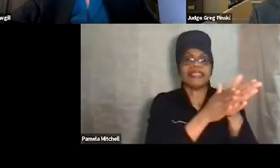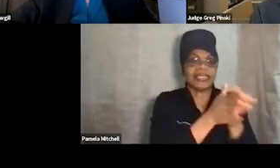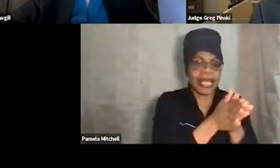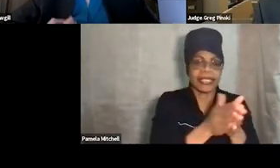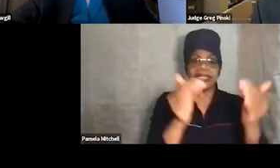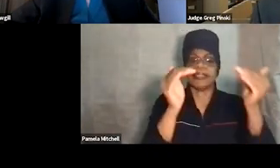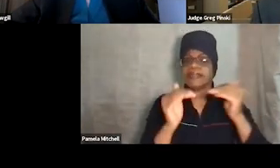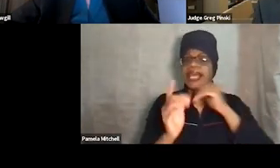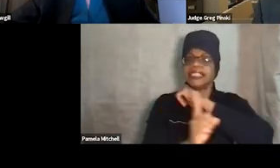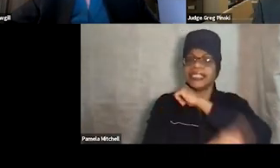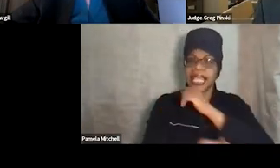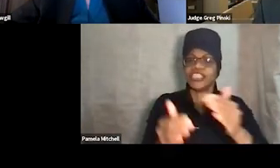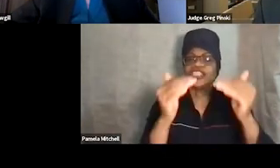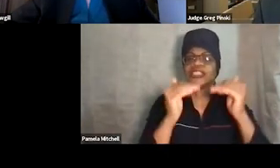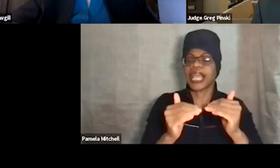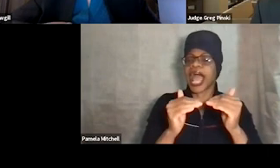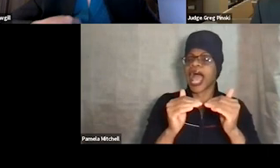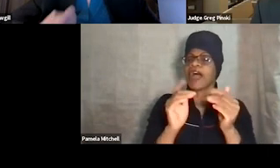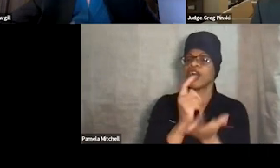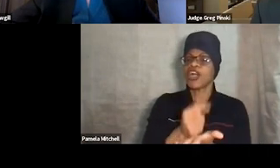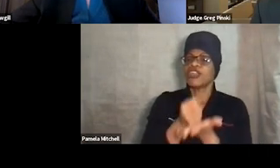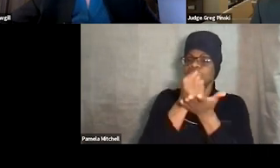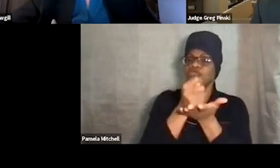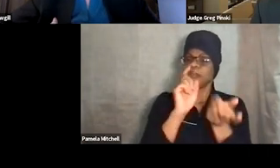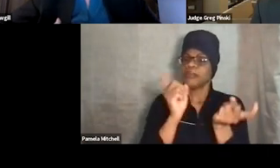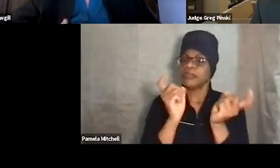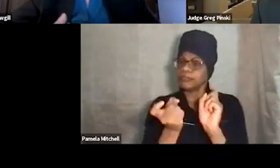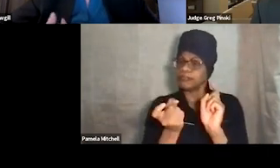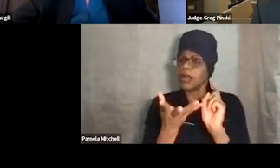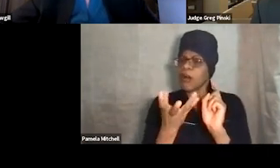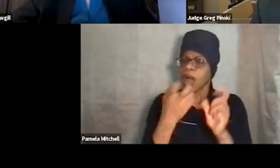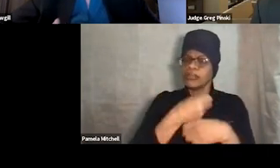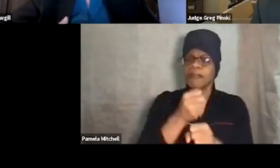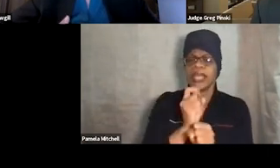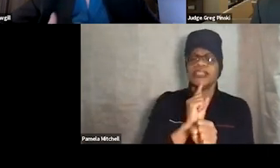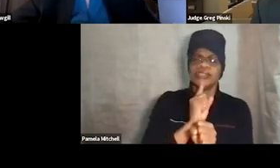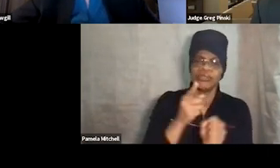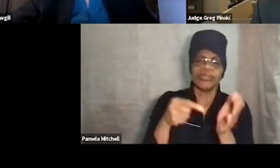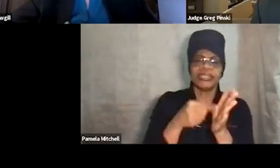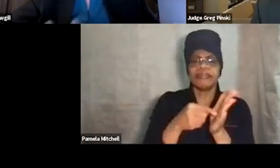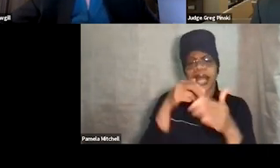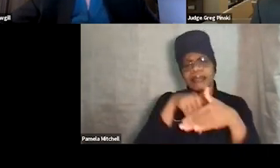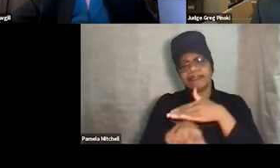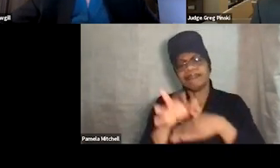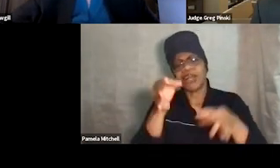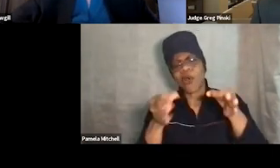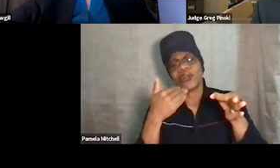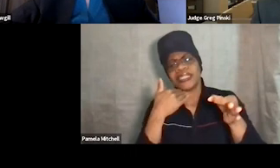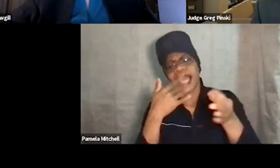and then we have those treatment adjustments. And so we always wanna make sure... Sometimes I observe courts, and they say they're gonna give a therapeutic sanction.